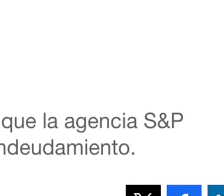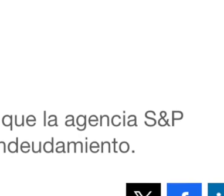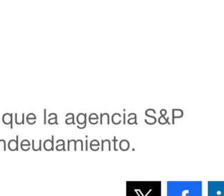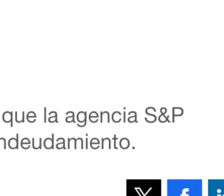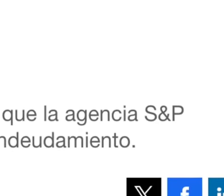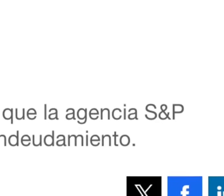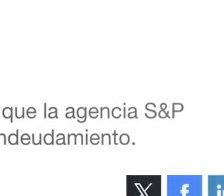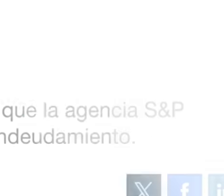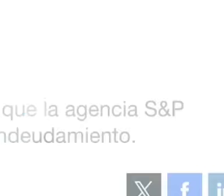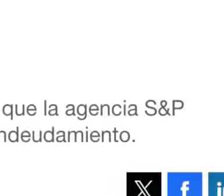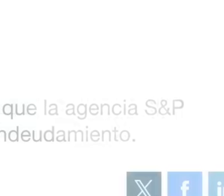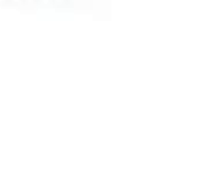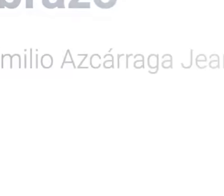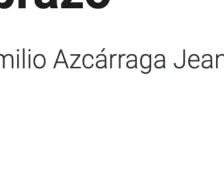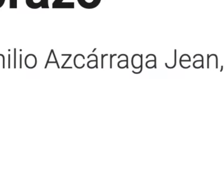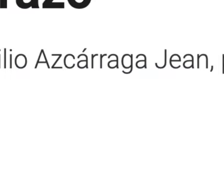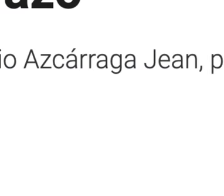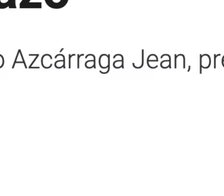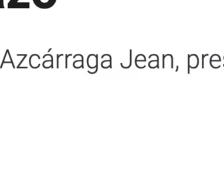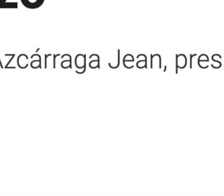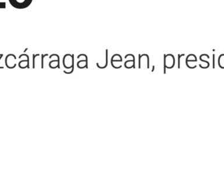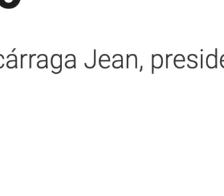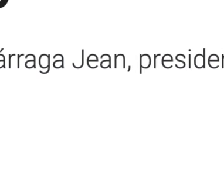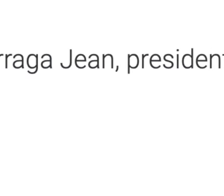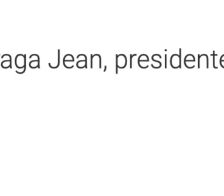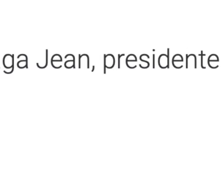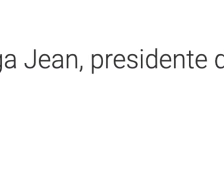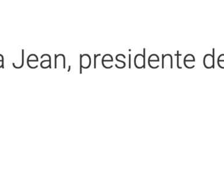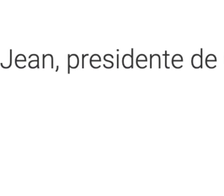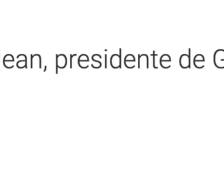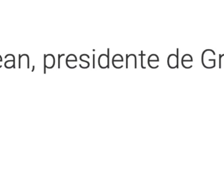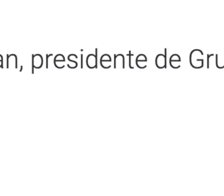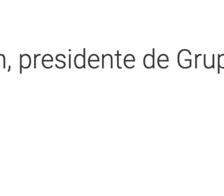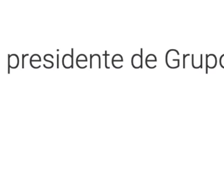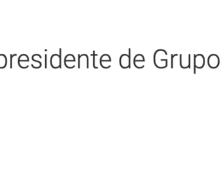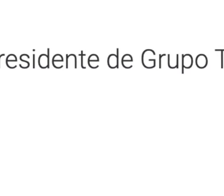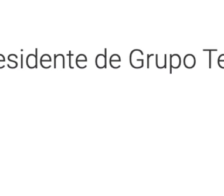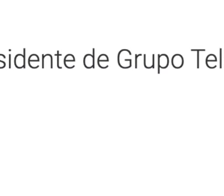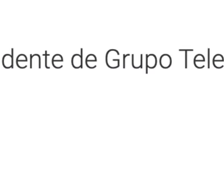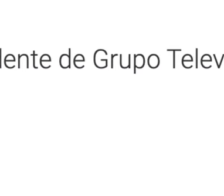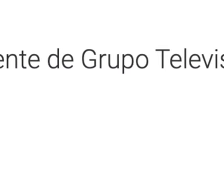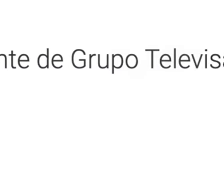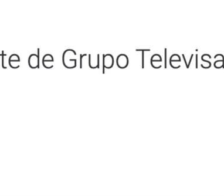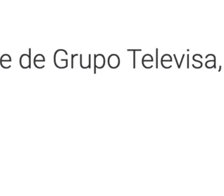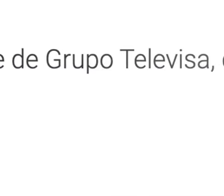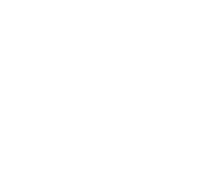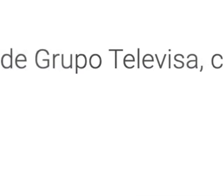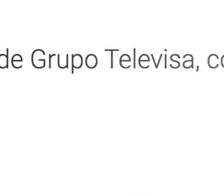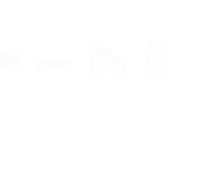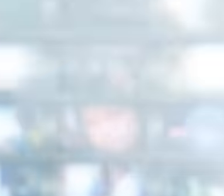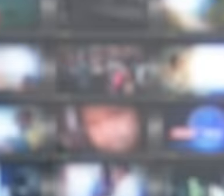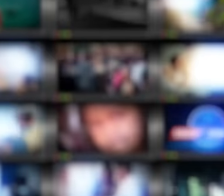people have woken up and know very well the modus operandi of these Television networks that for